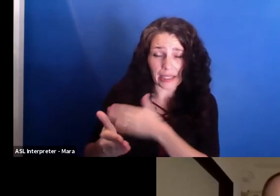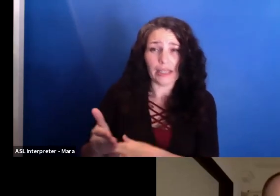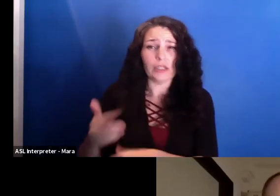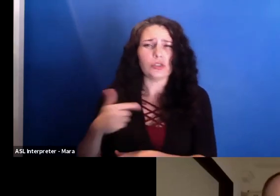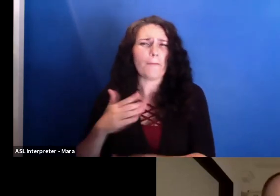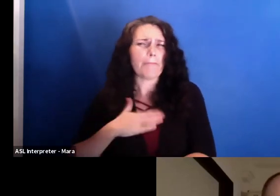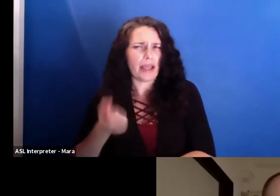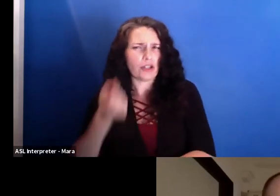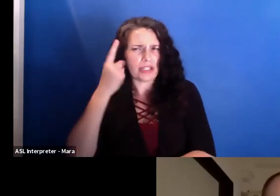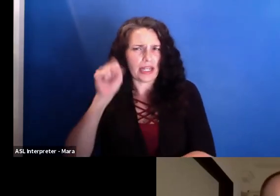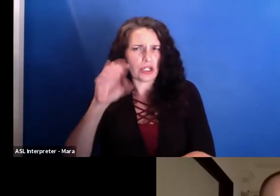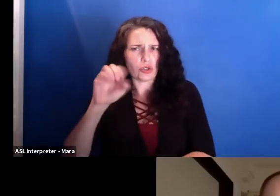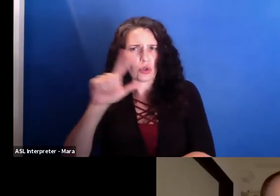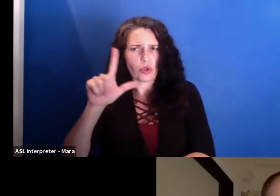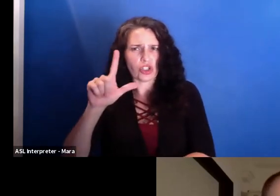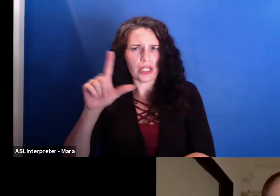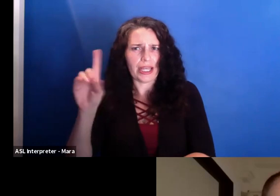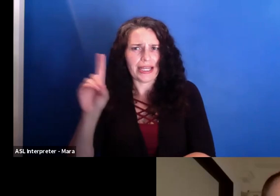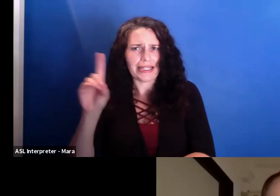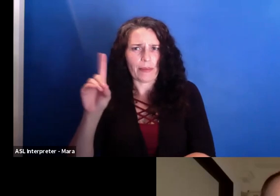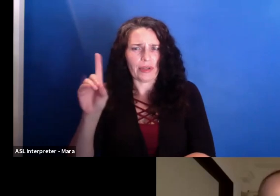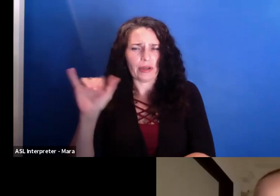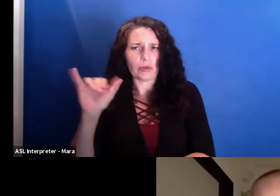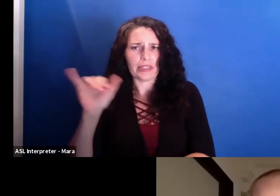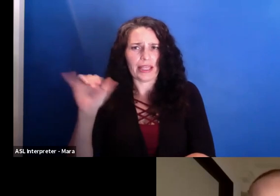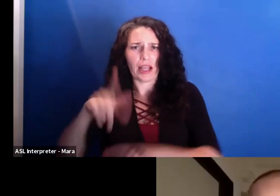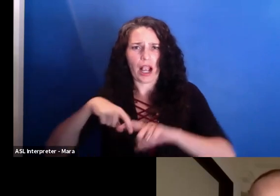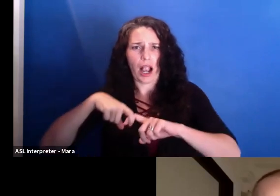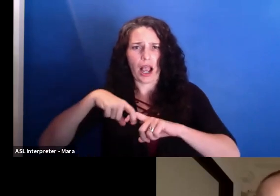an offshoot or a new version of essentially the Communist Party in Romania.